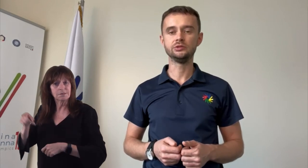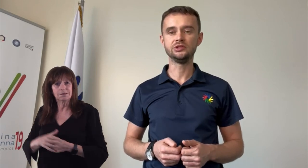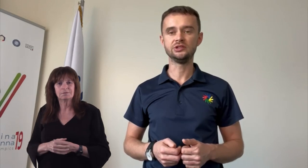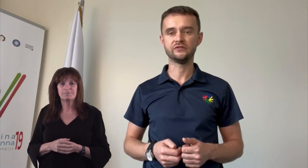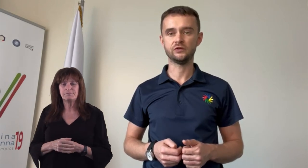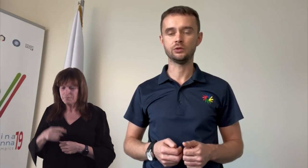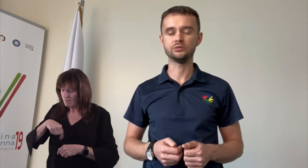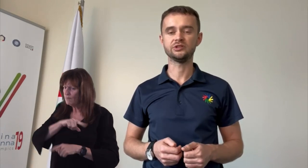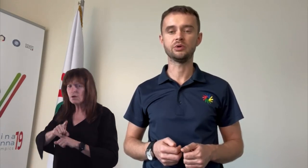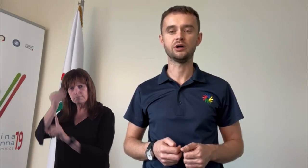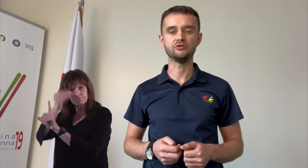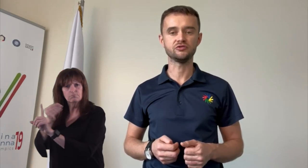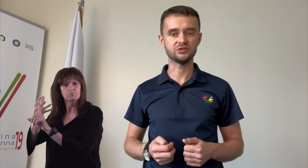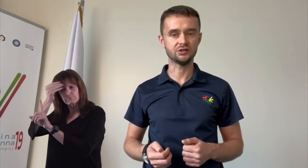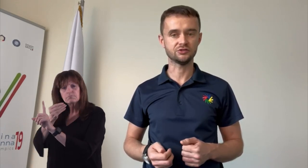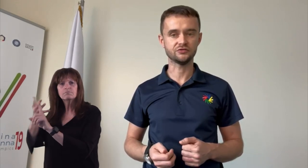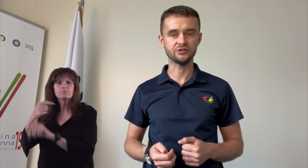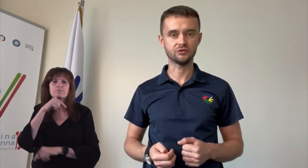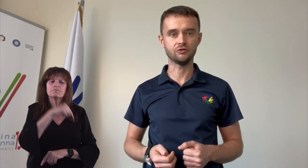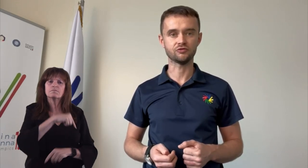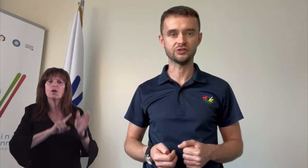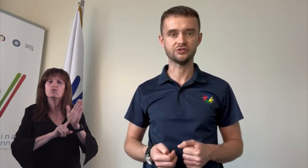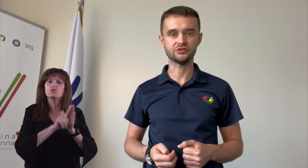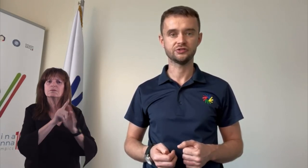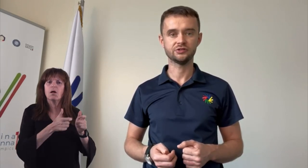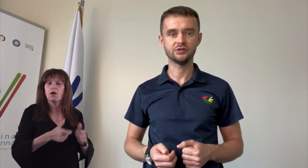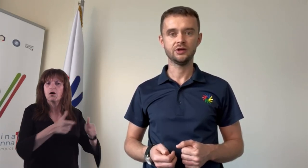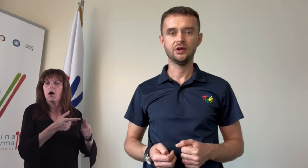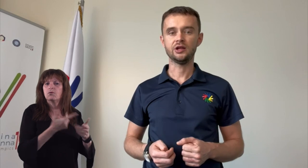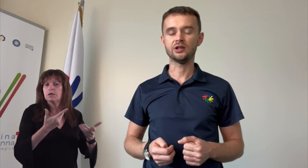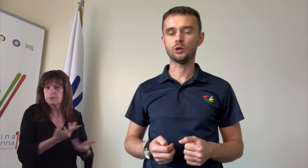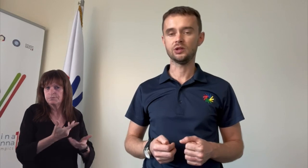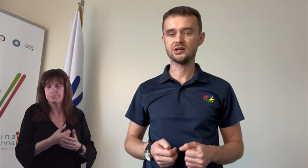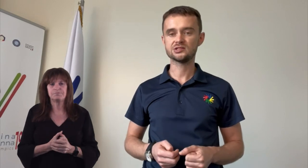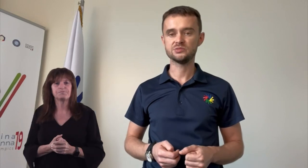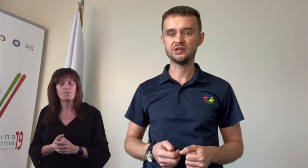informed about the results of the Congress.